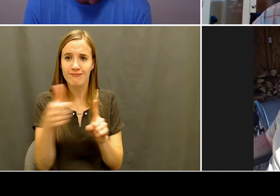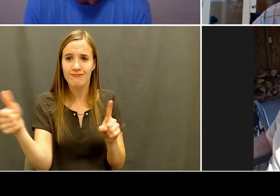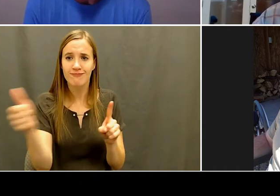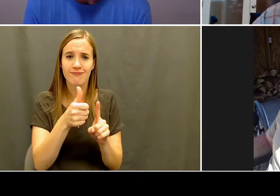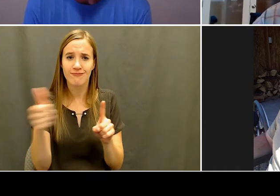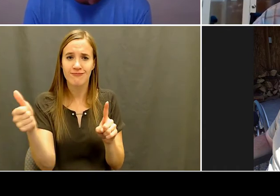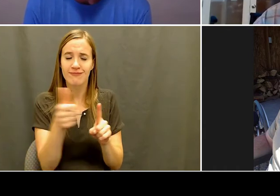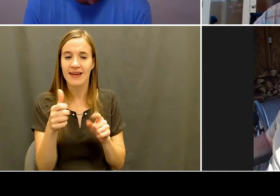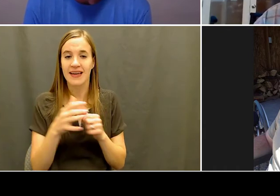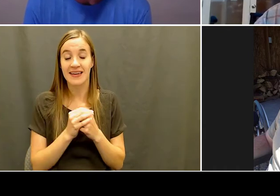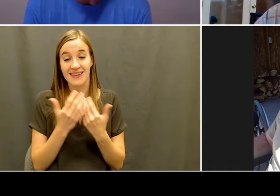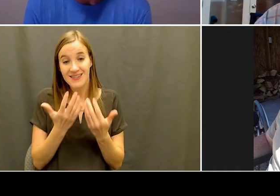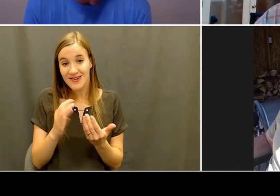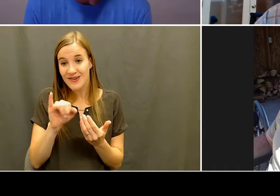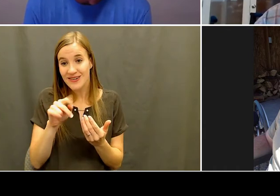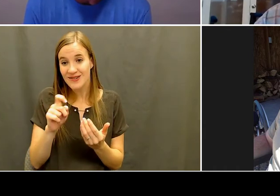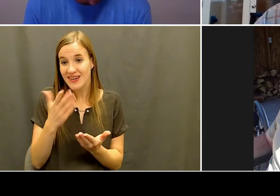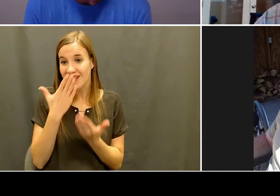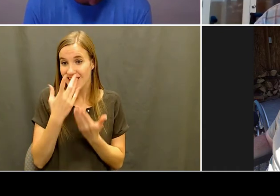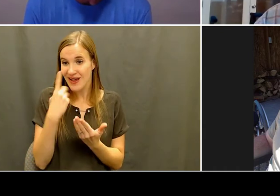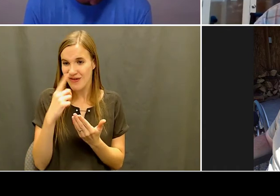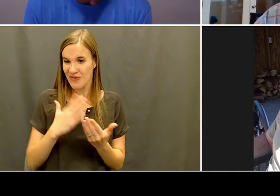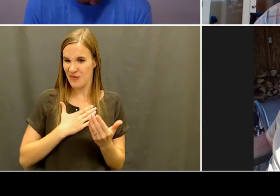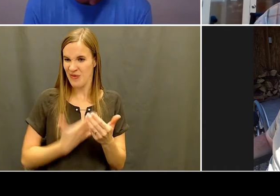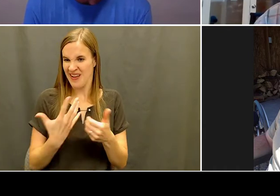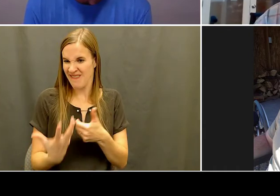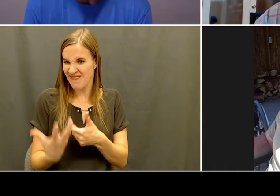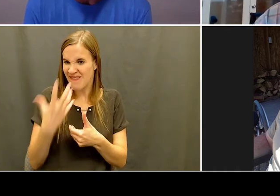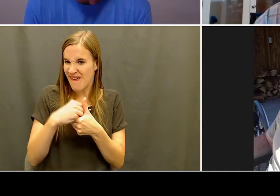friendship over the years has been fabulous. And seeing your